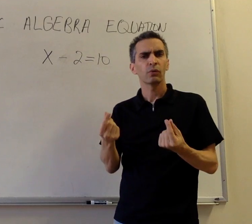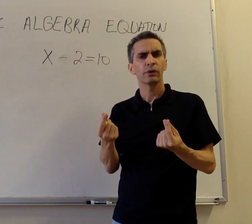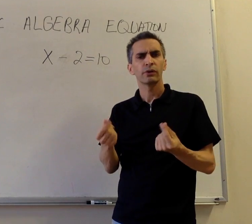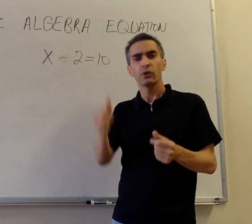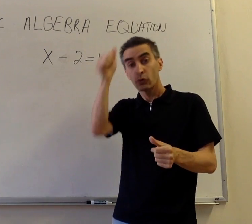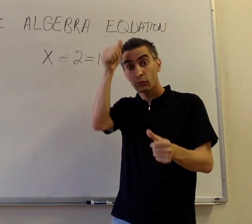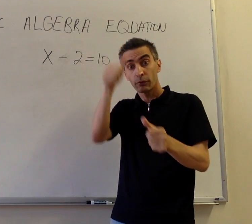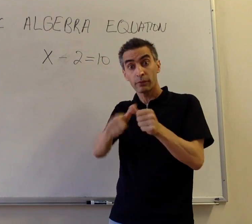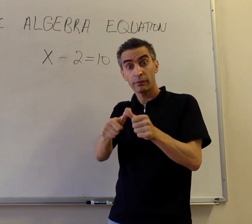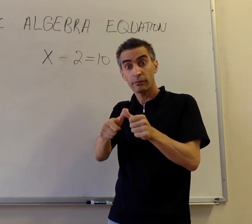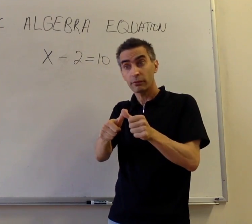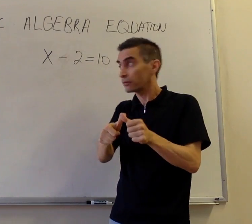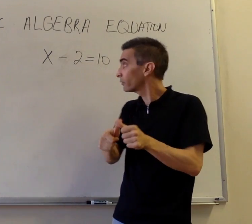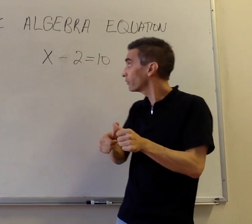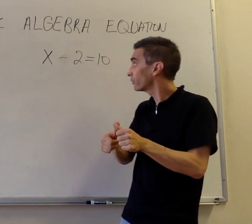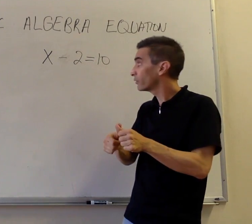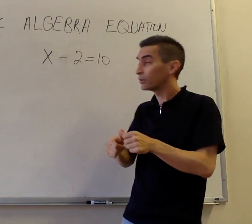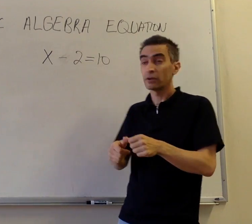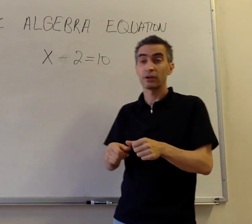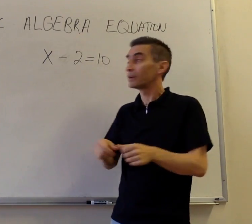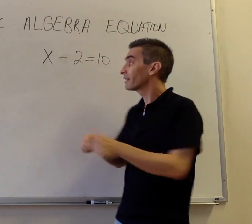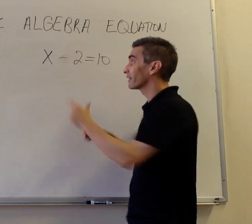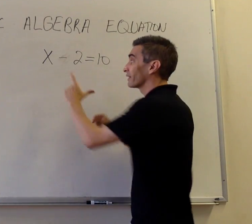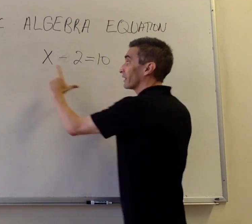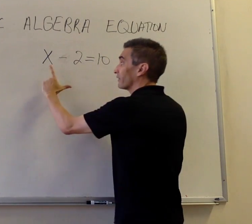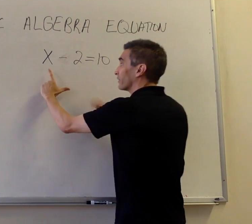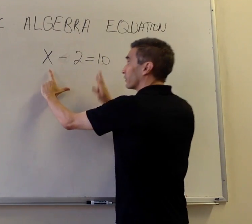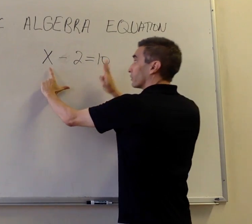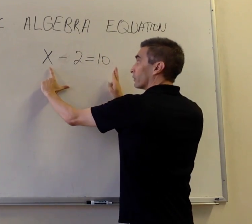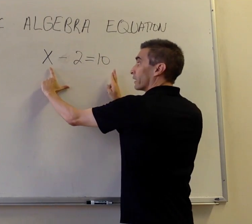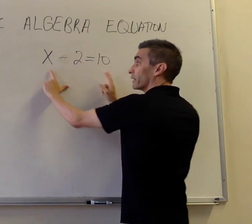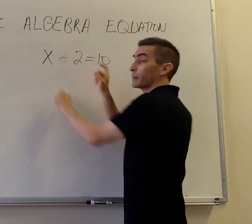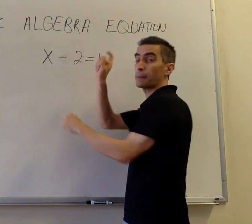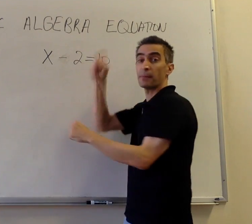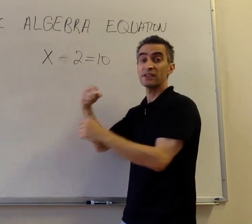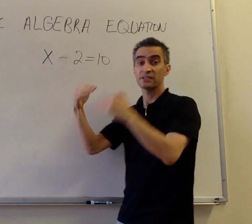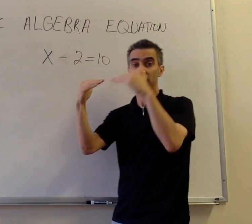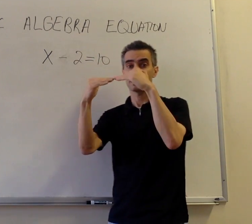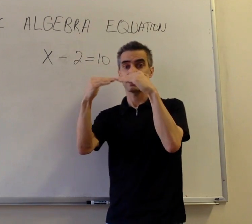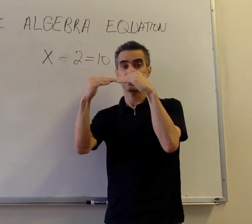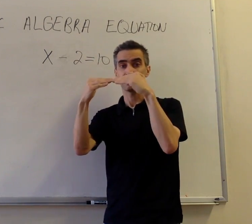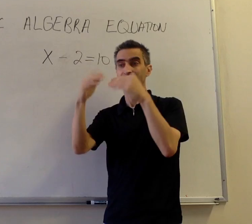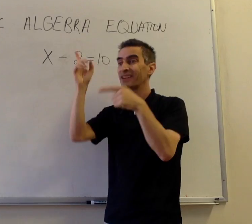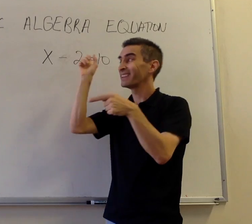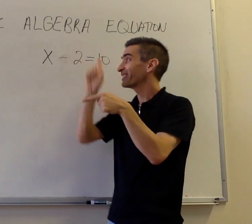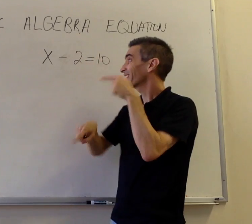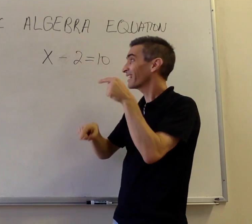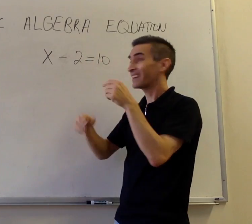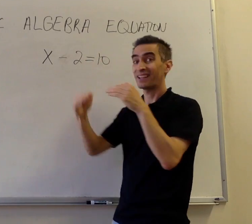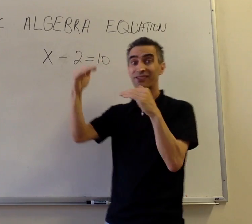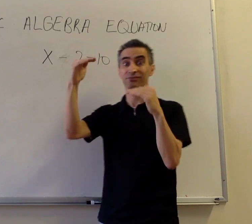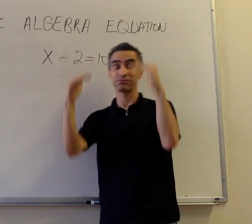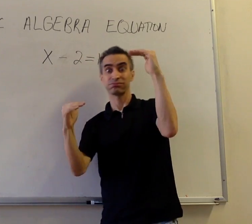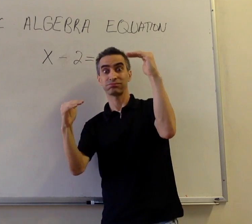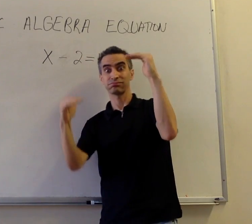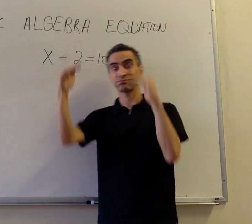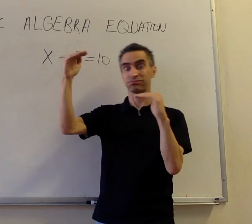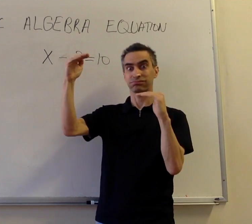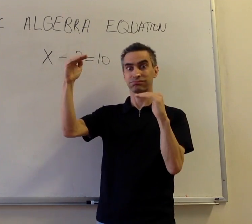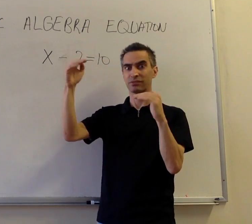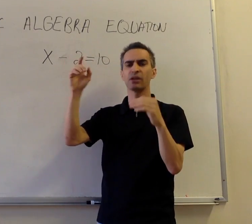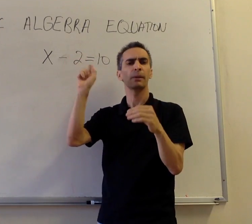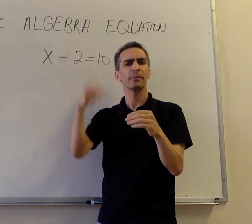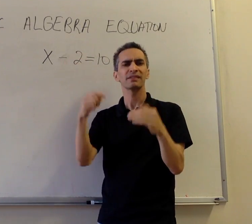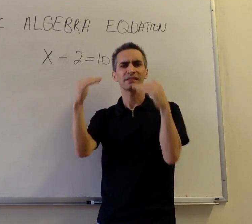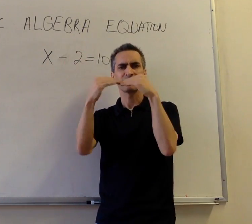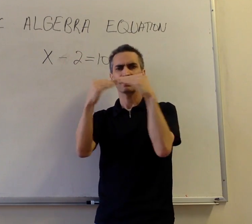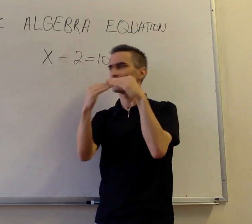What do we do? Remember that the left and right sides must be equal. Neither the left or right side can dominate the other.